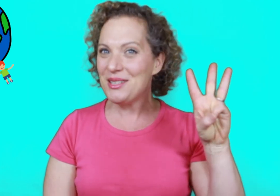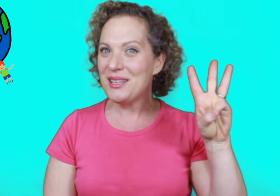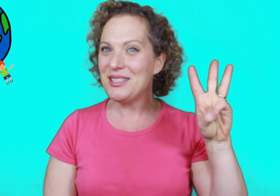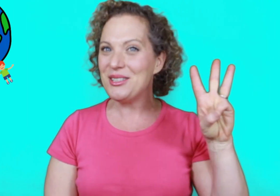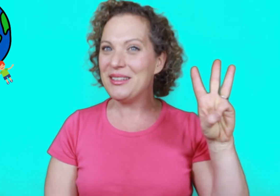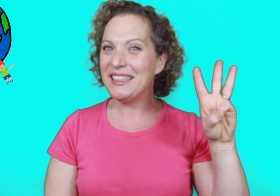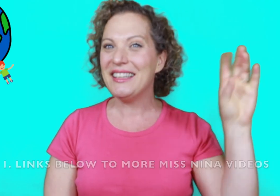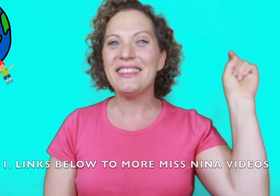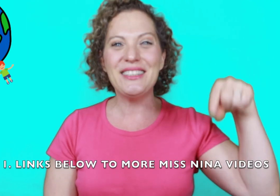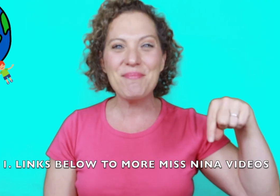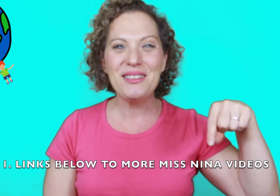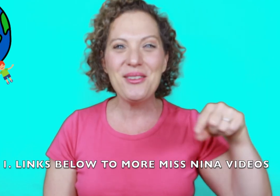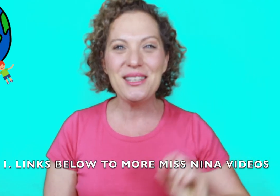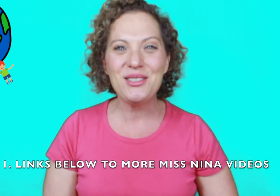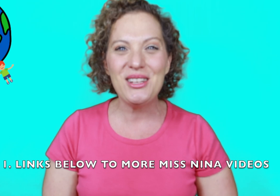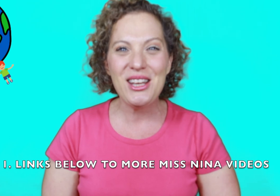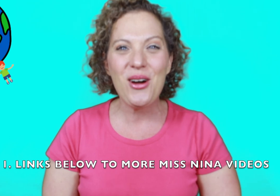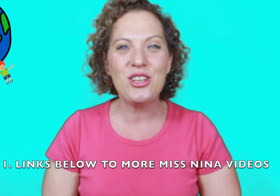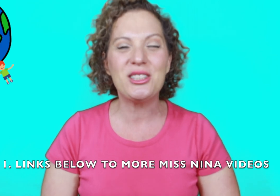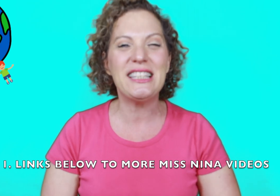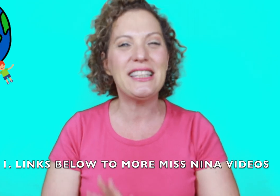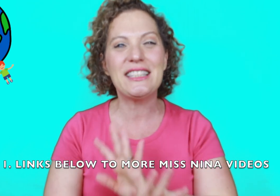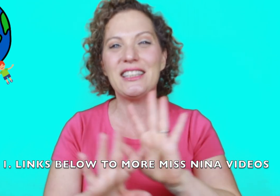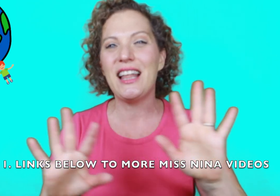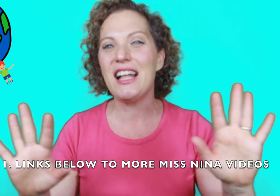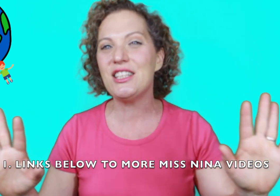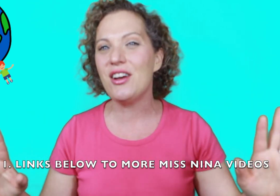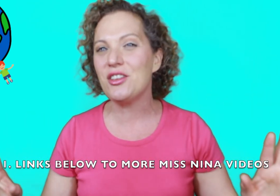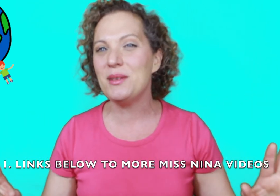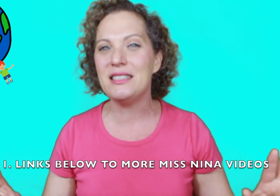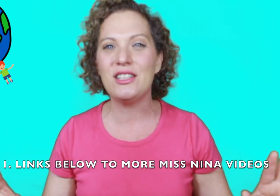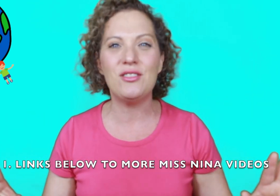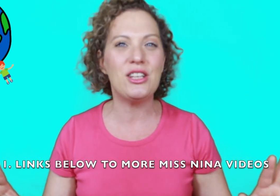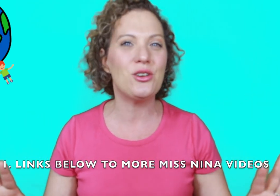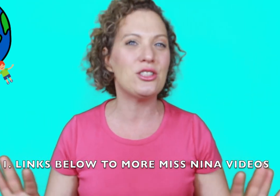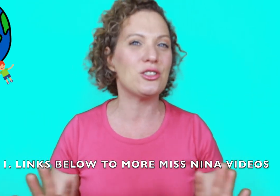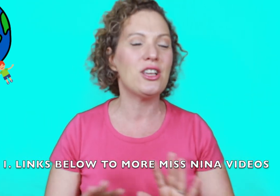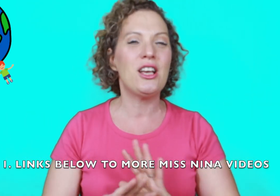we can do it look below this video and you'll see links to lots of other miss nina videos there's